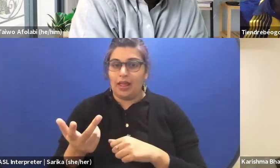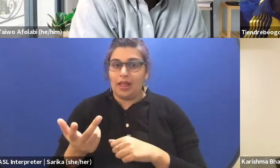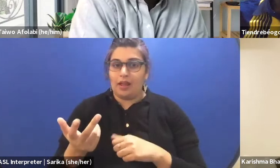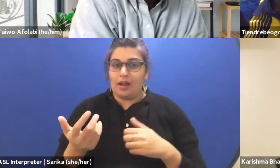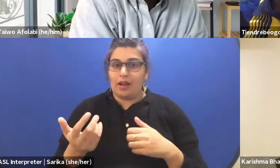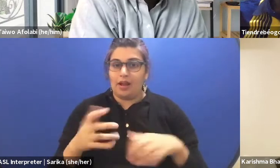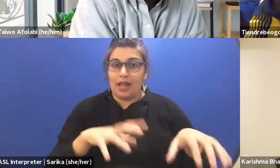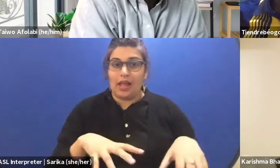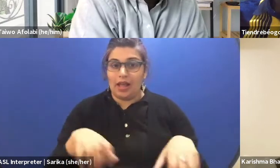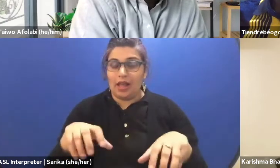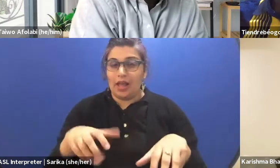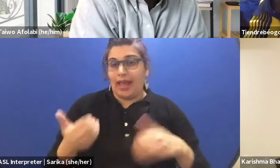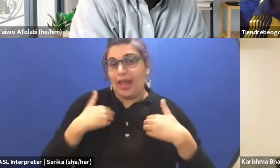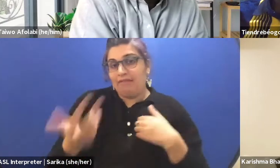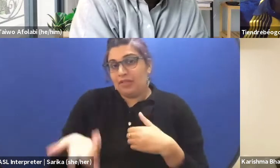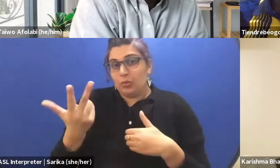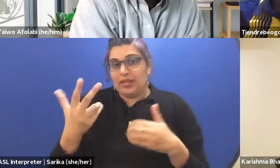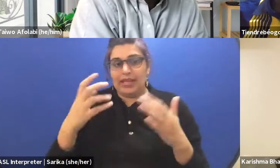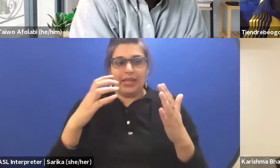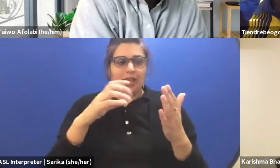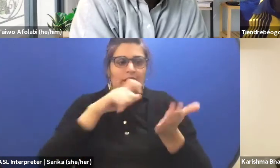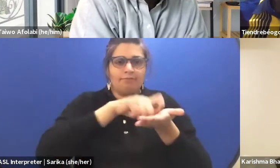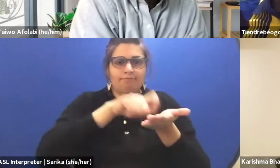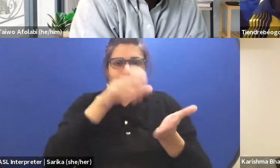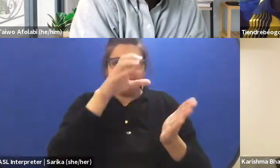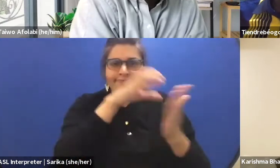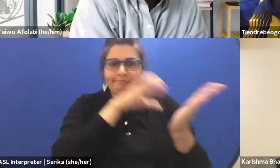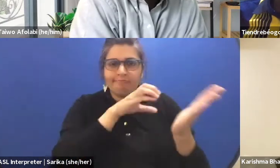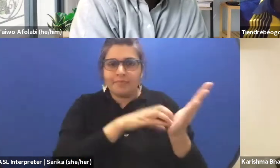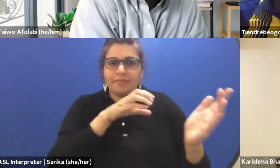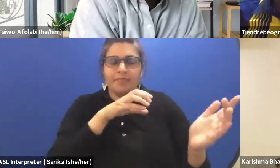which are not...